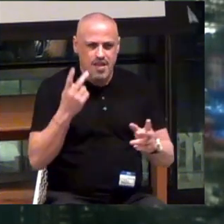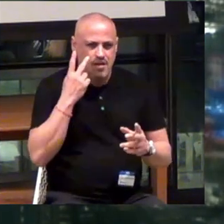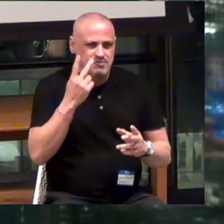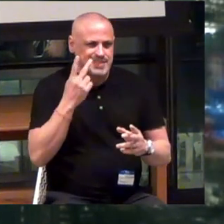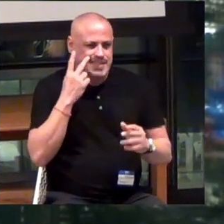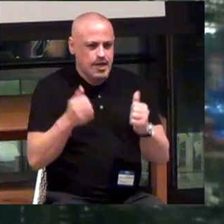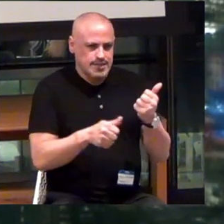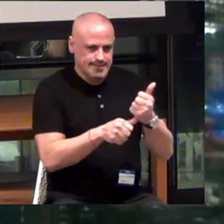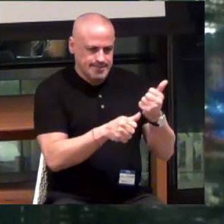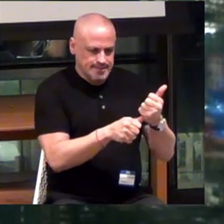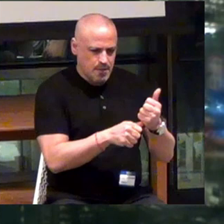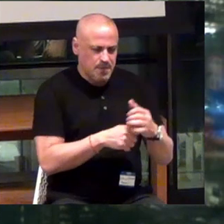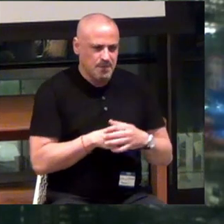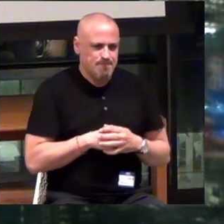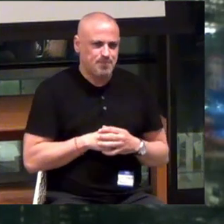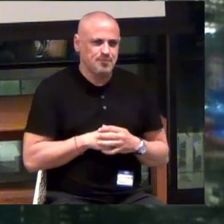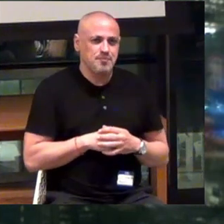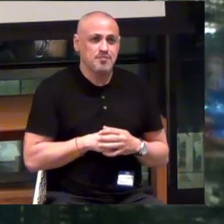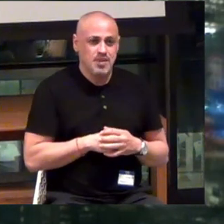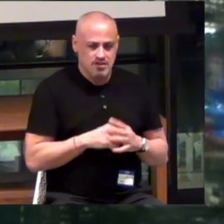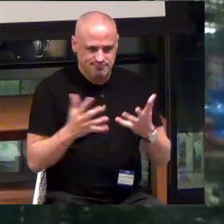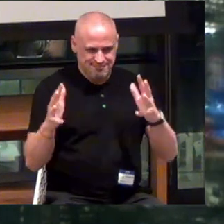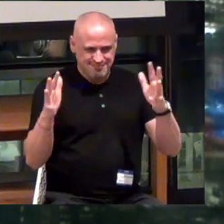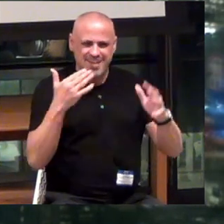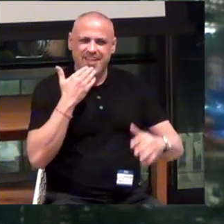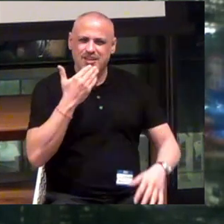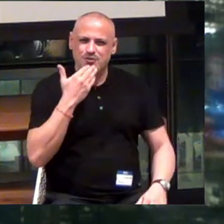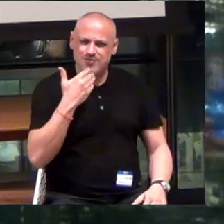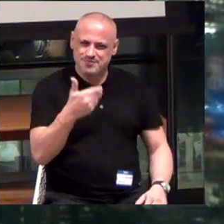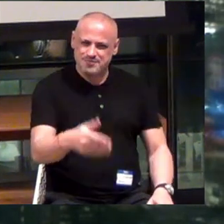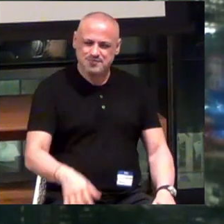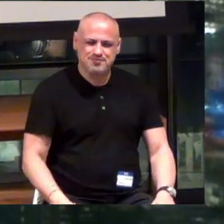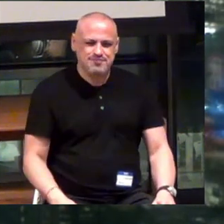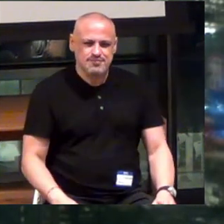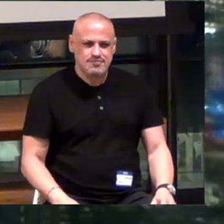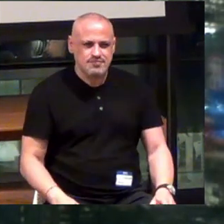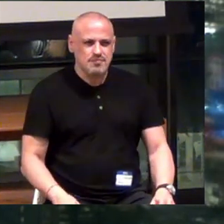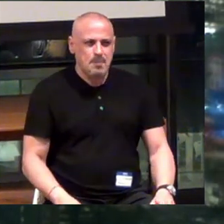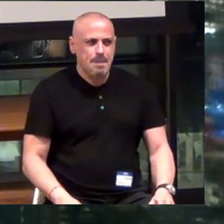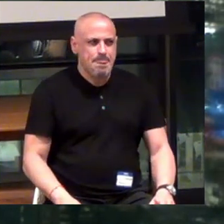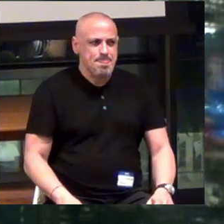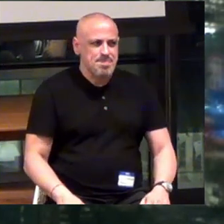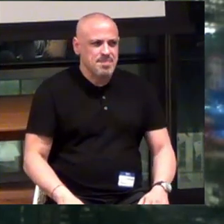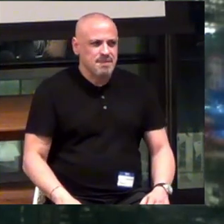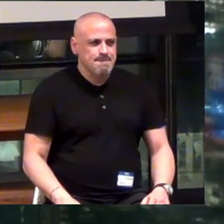Oh, thank you, thank you.